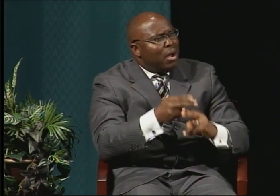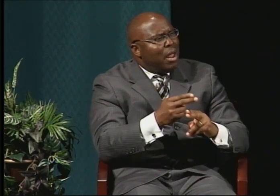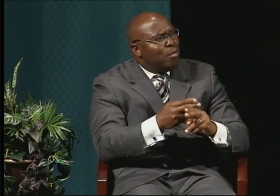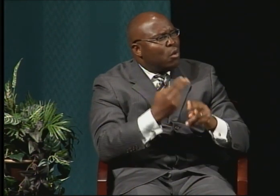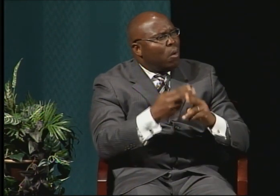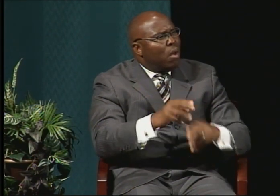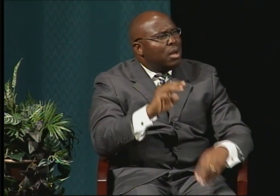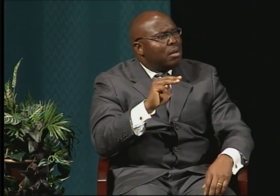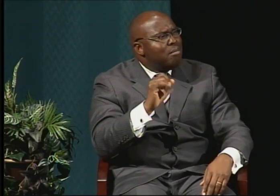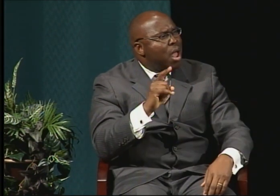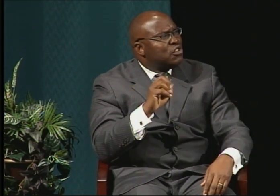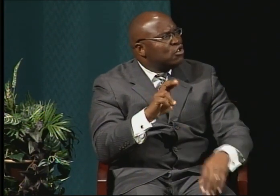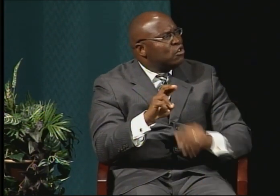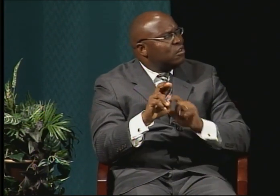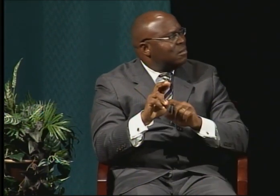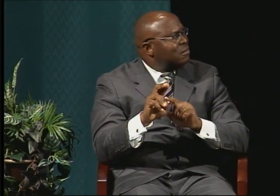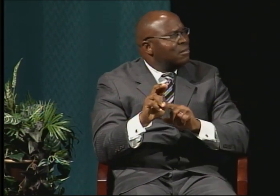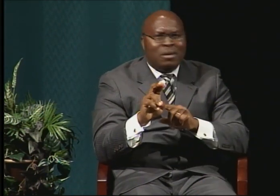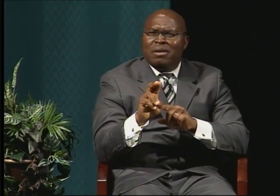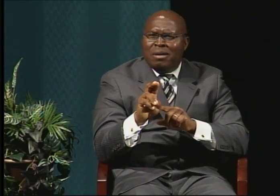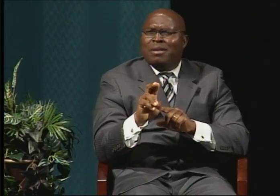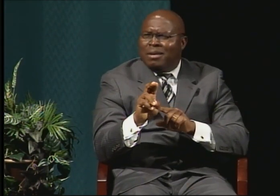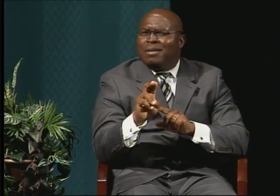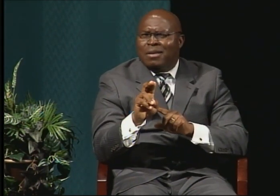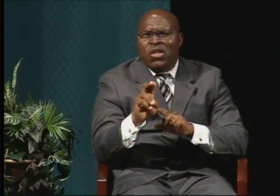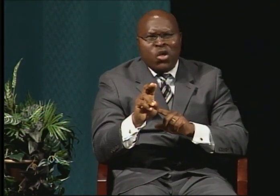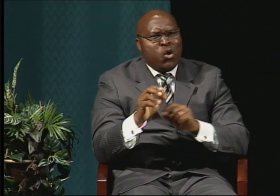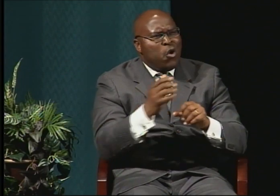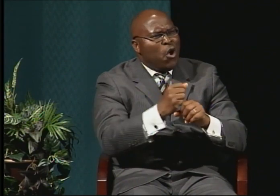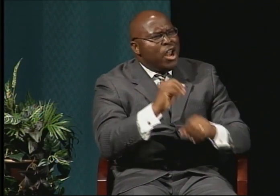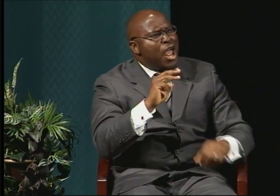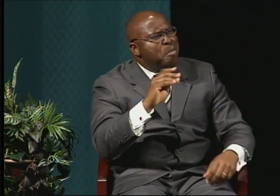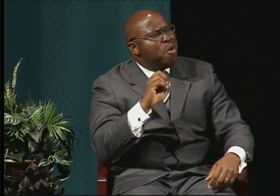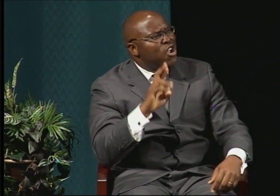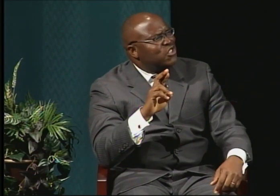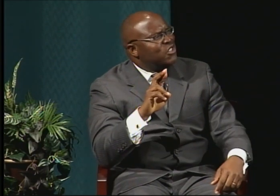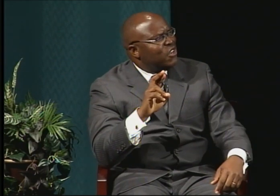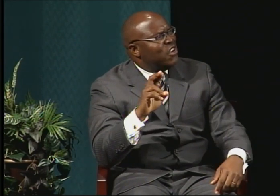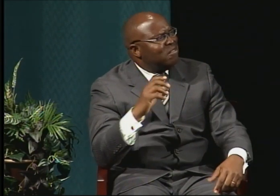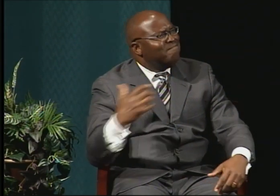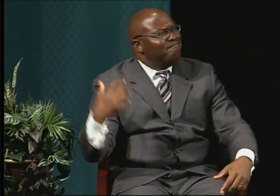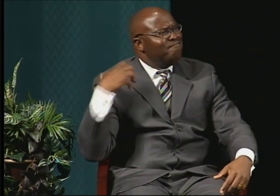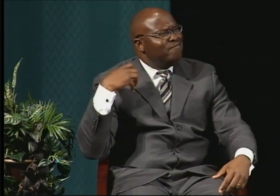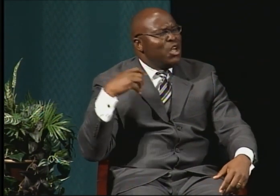I think that is just too much flattery in the name of that degree.